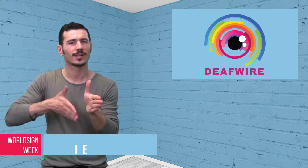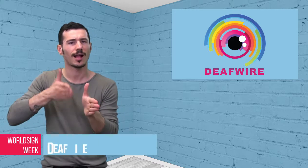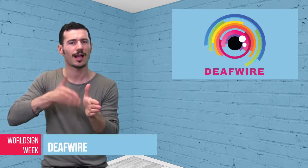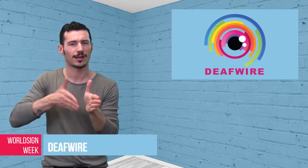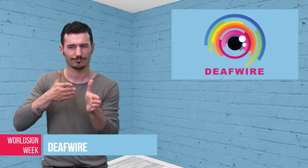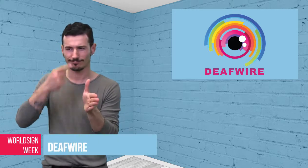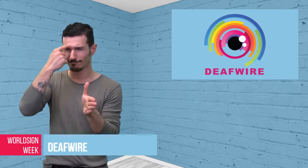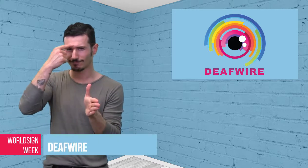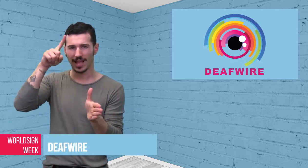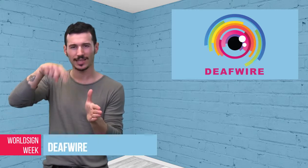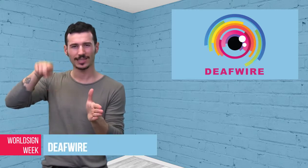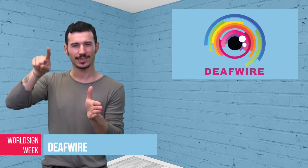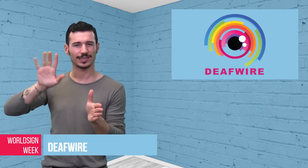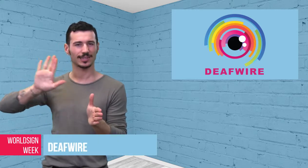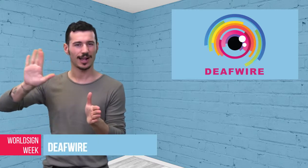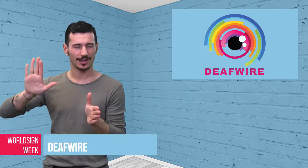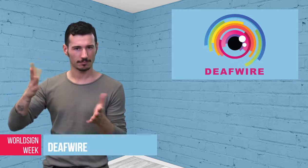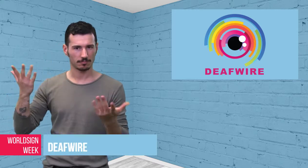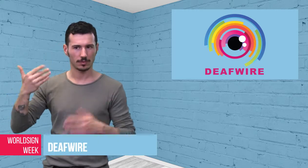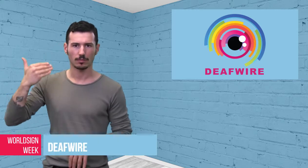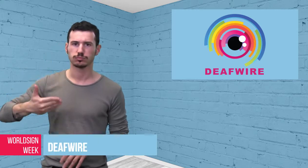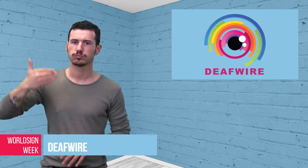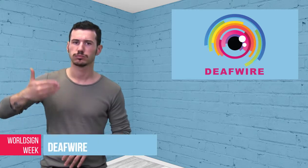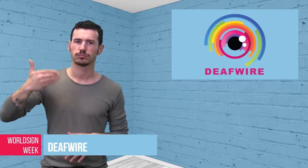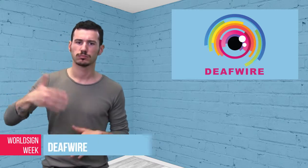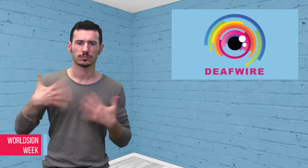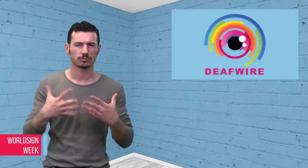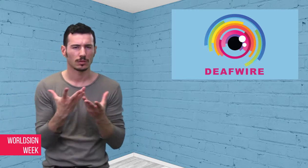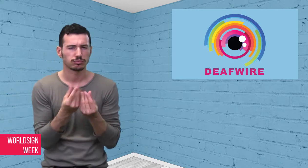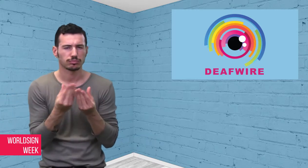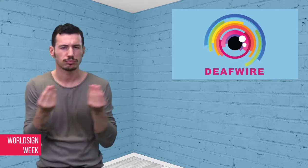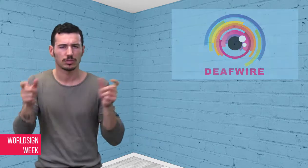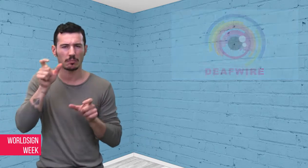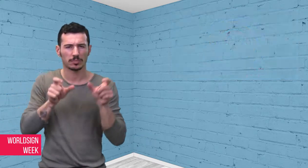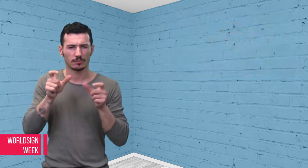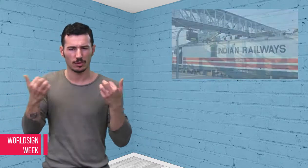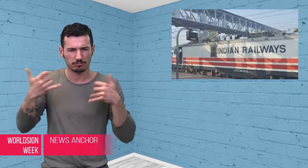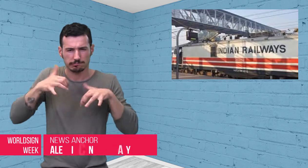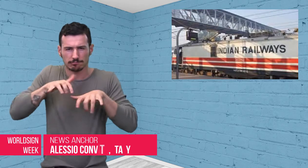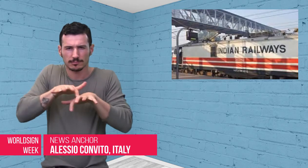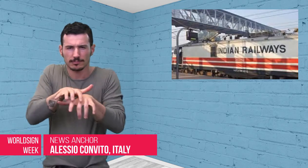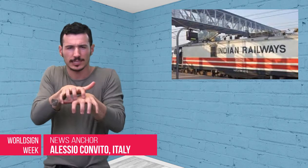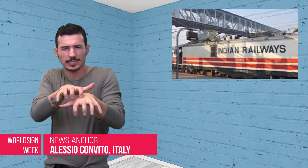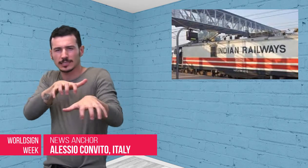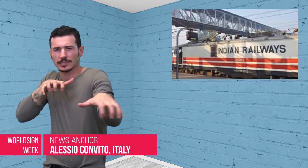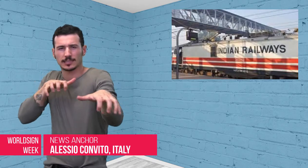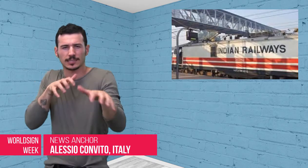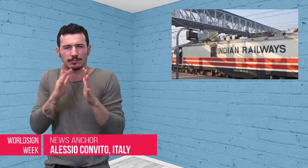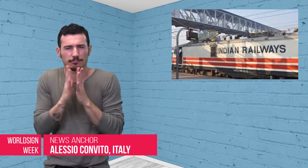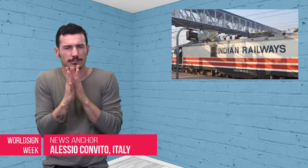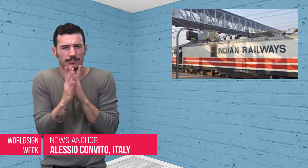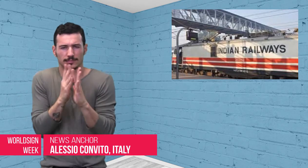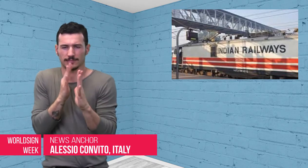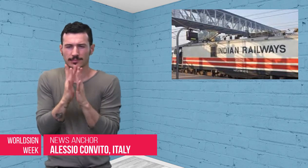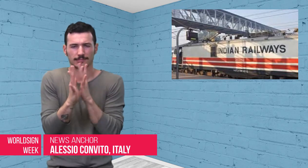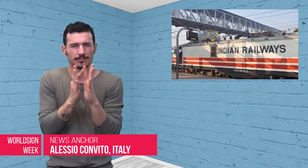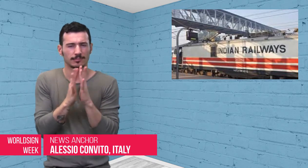Alessio: Trains in India are usually packed tight, Deaf people can’t even